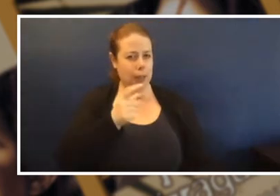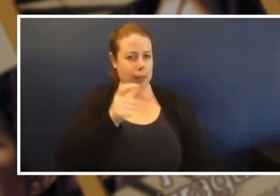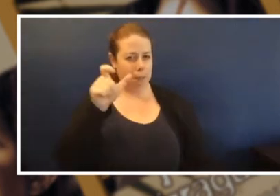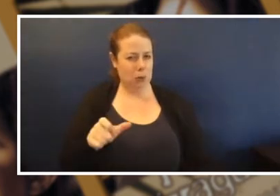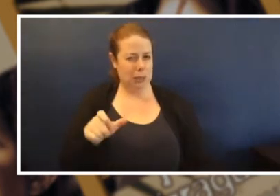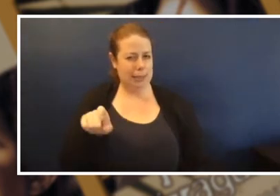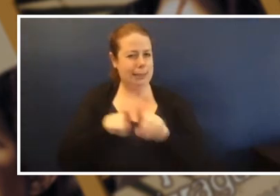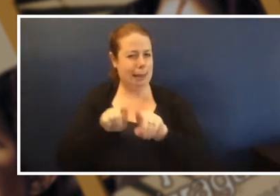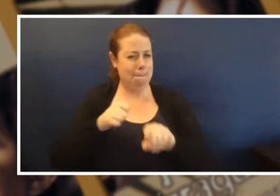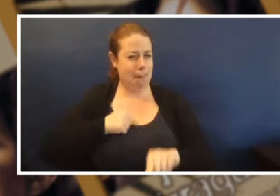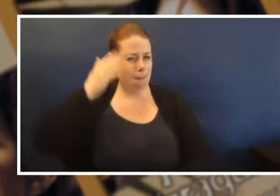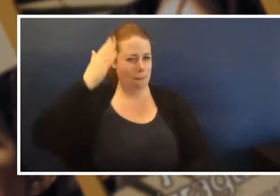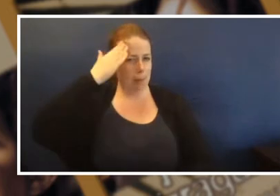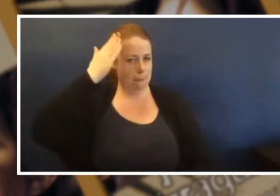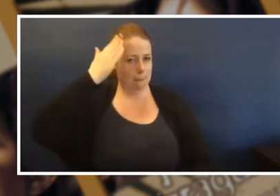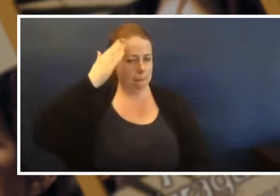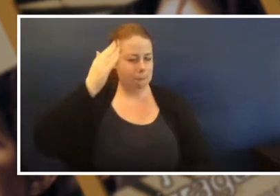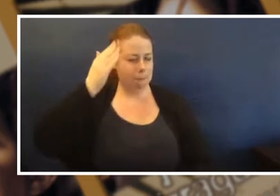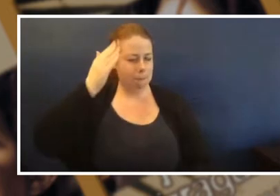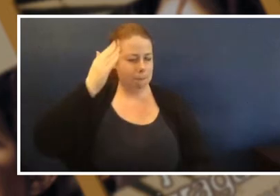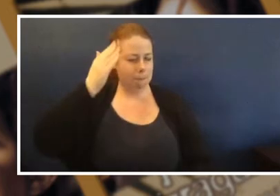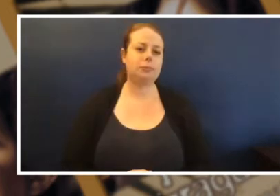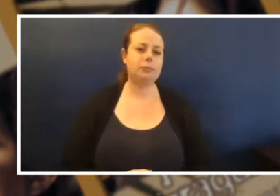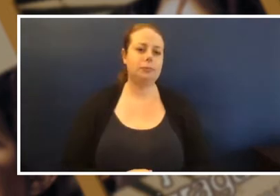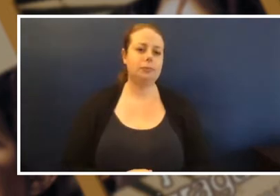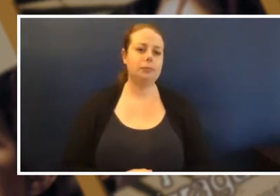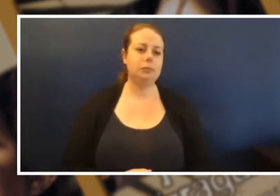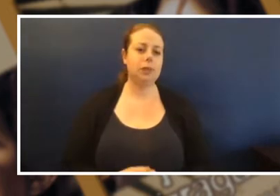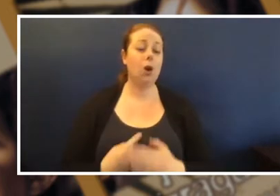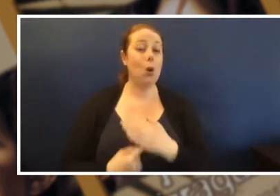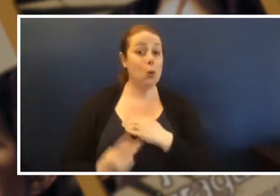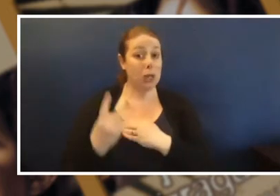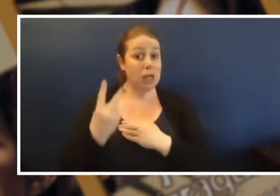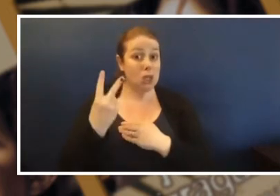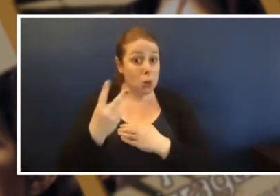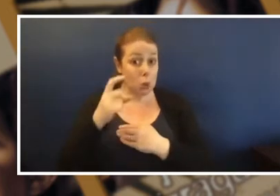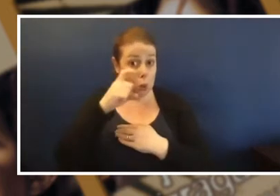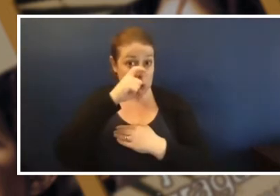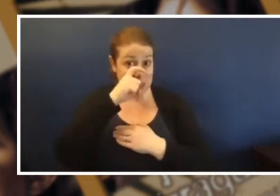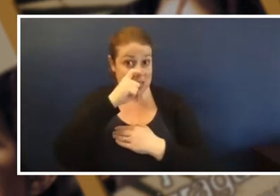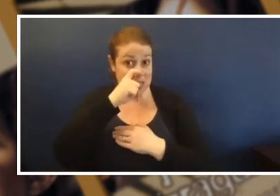see there's only two of my sisters who were scared of frogs the others didn't really matter,